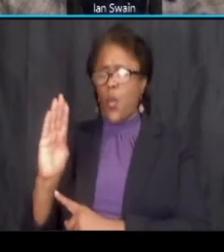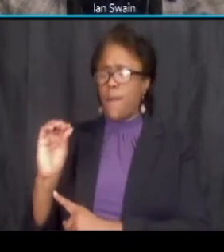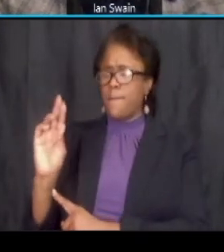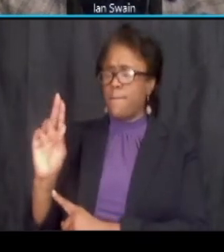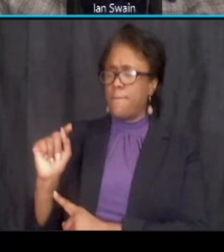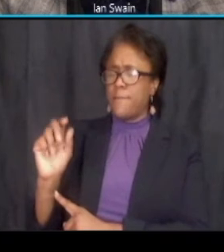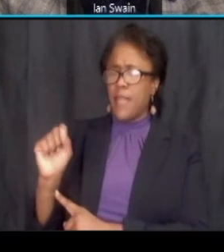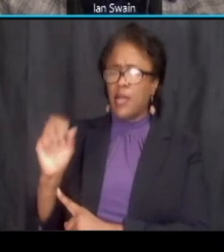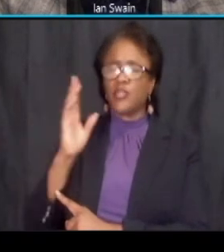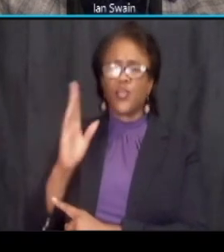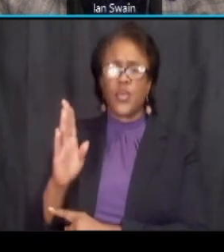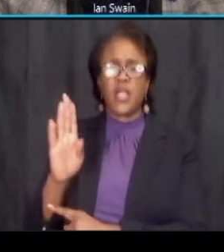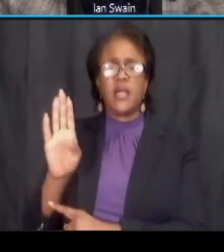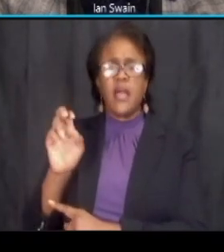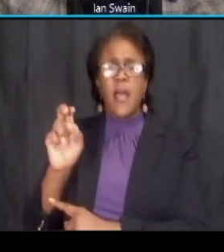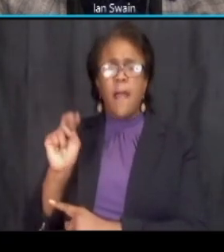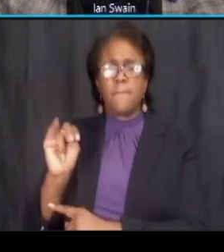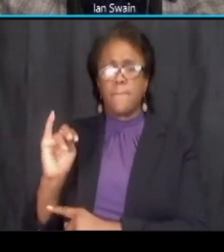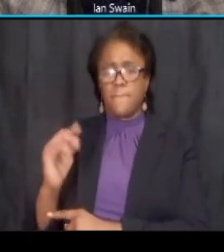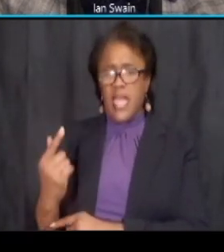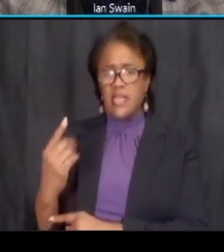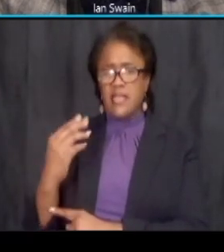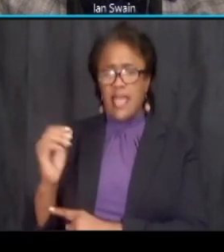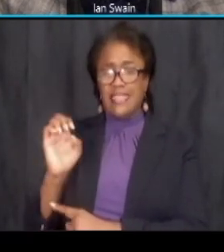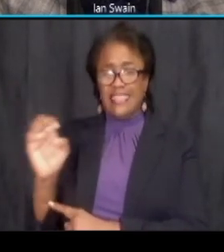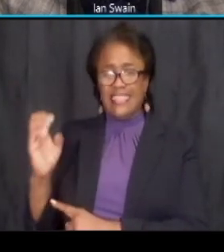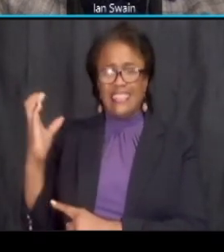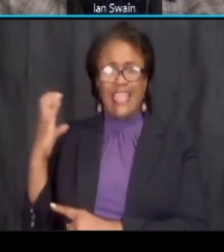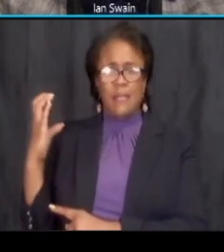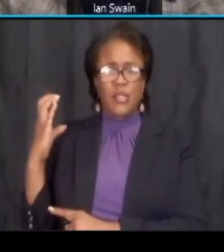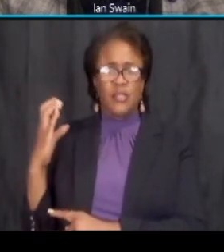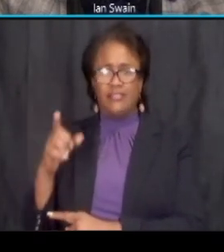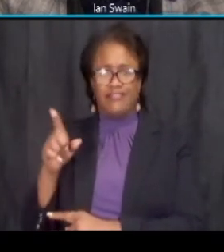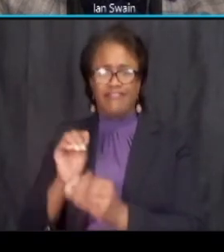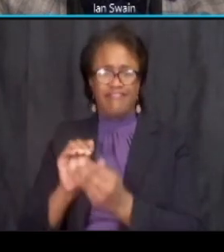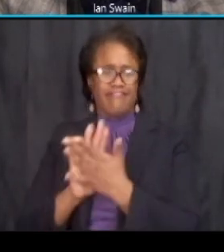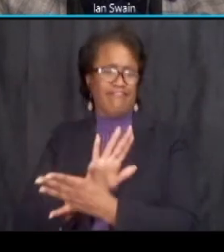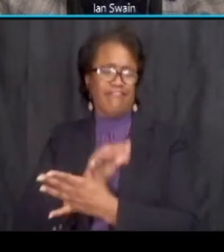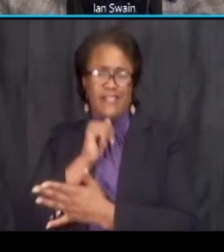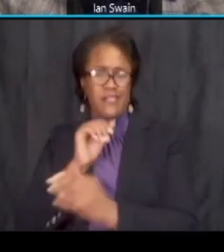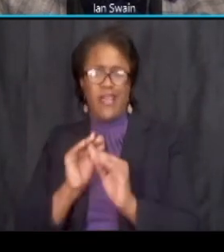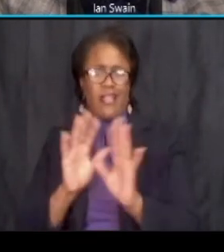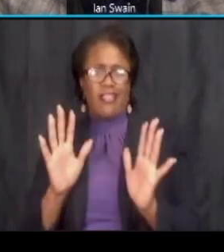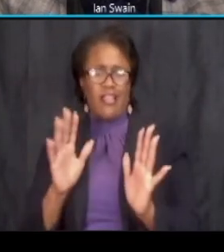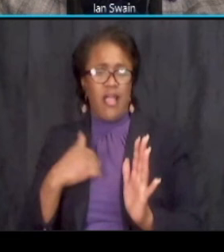and east capital in an undefined concurrent project i haven't seen in this project and